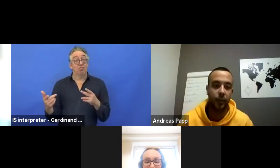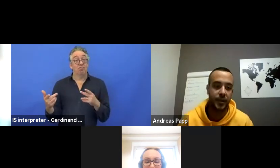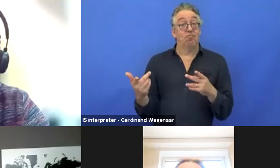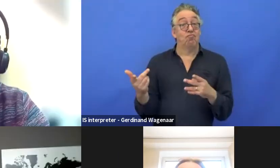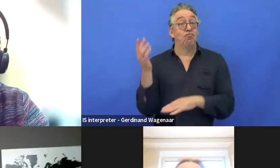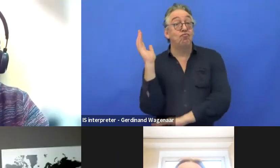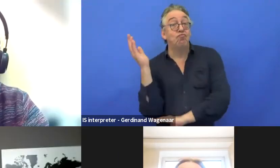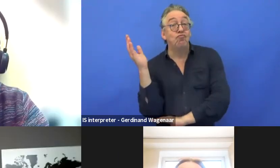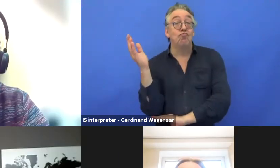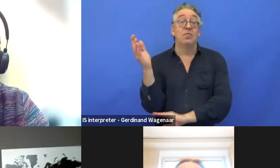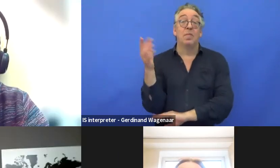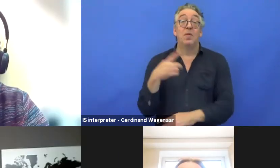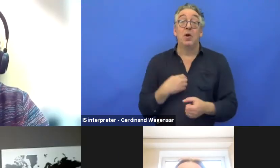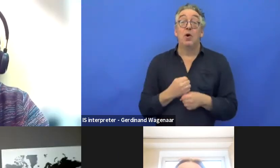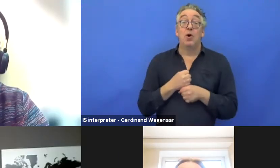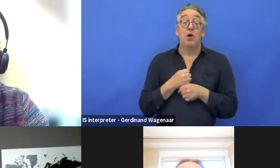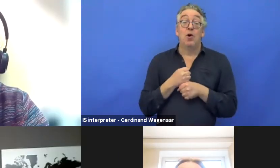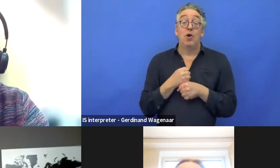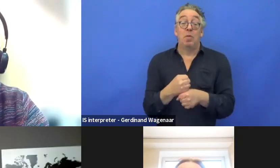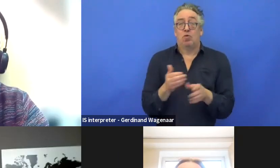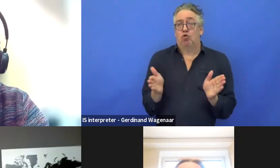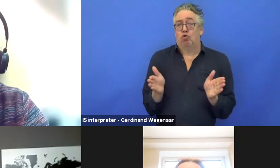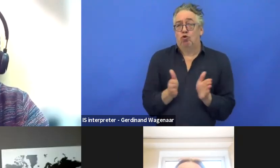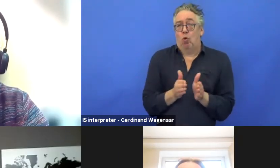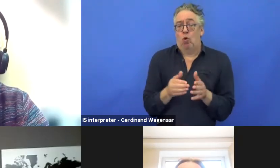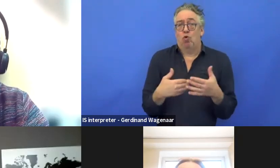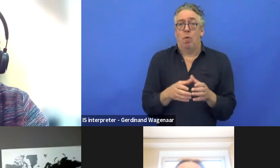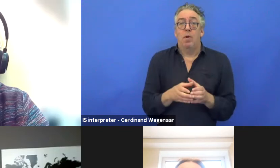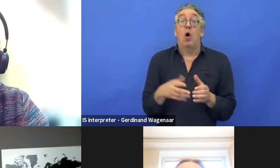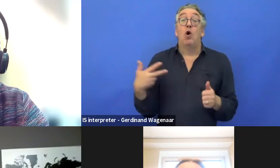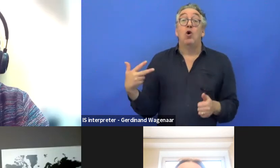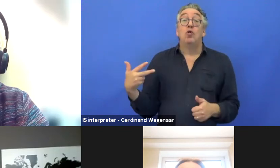I'm representing a small social enterprise from Greece.